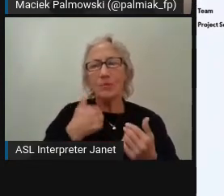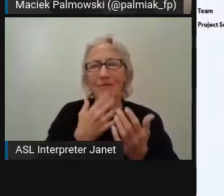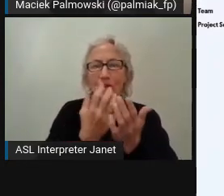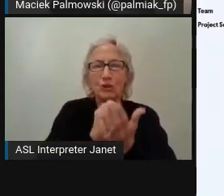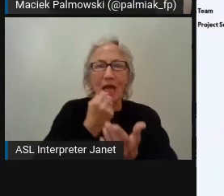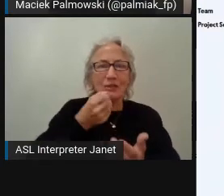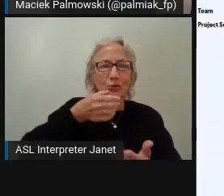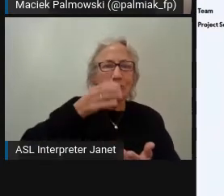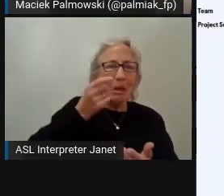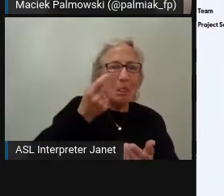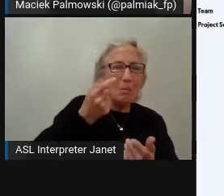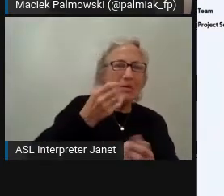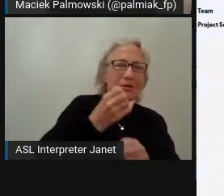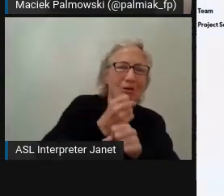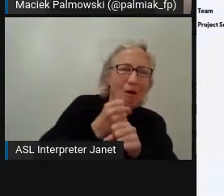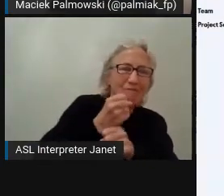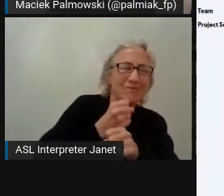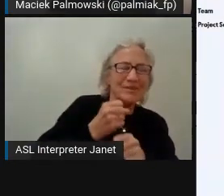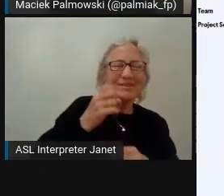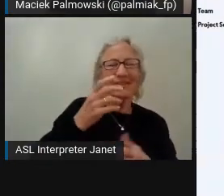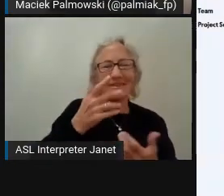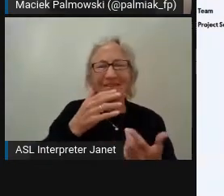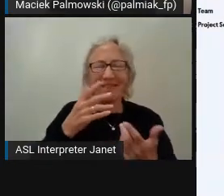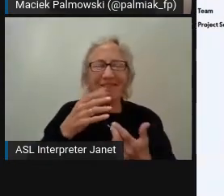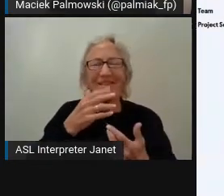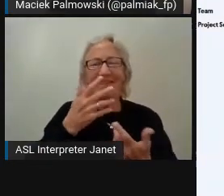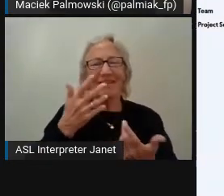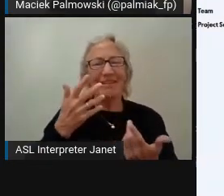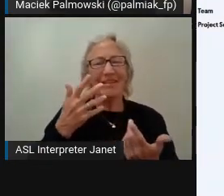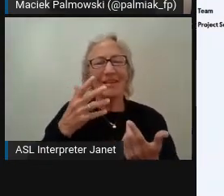It depends on the website, but the difference isn't that huge.